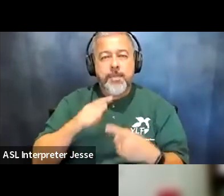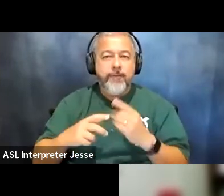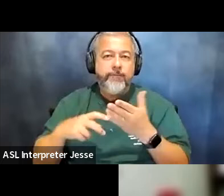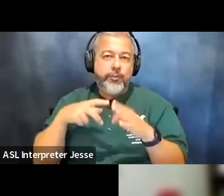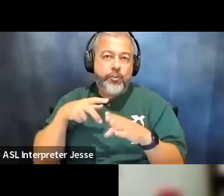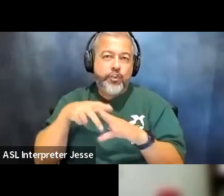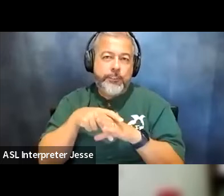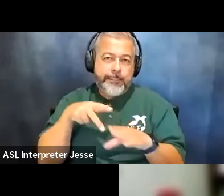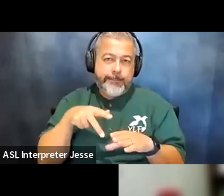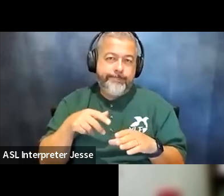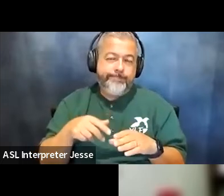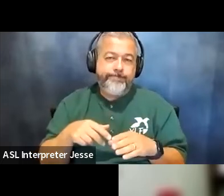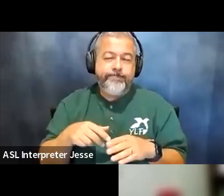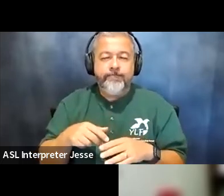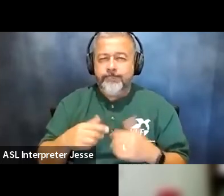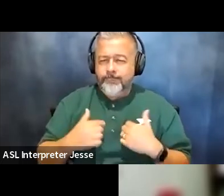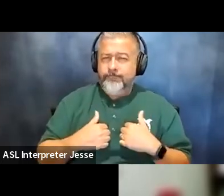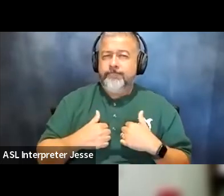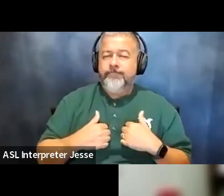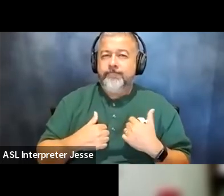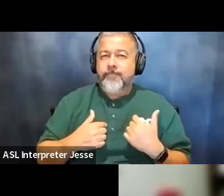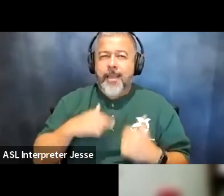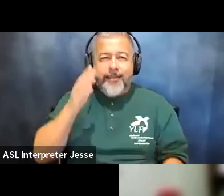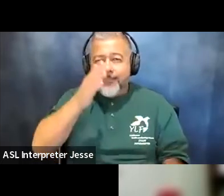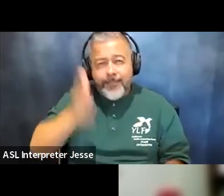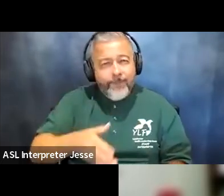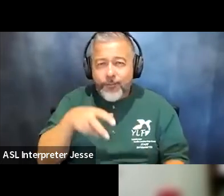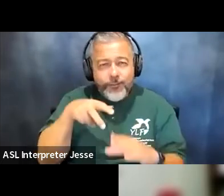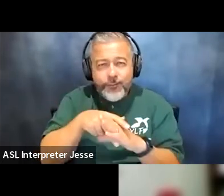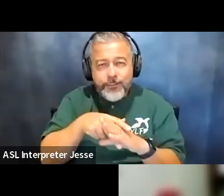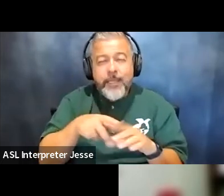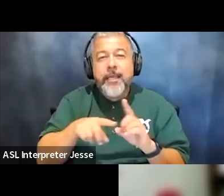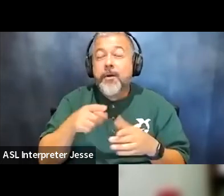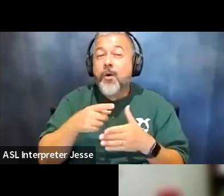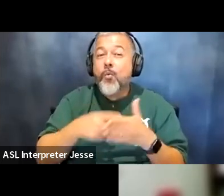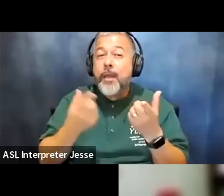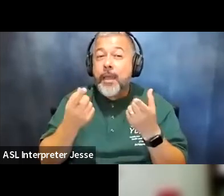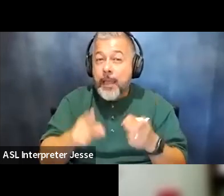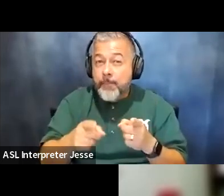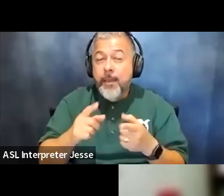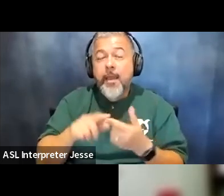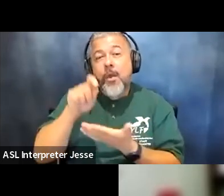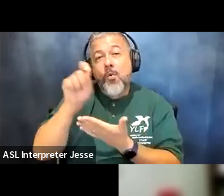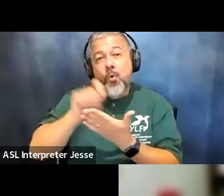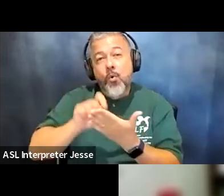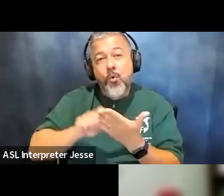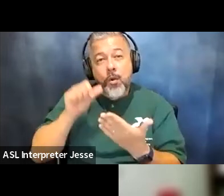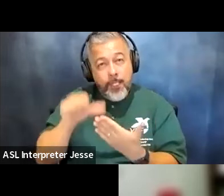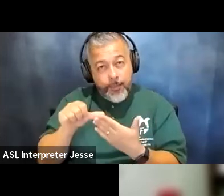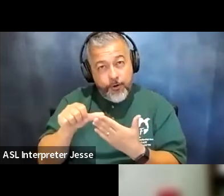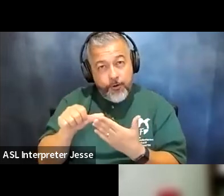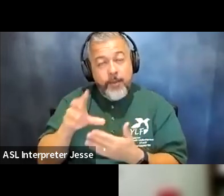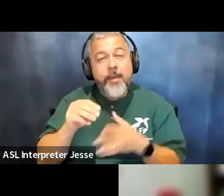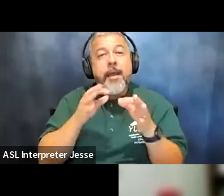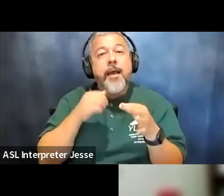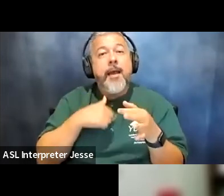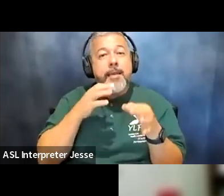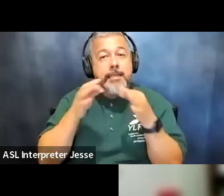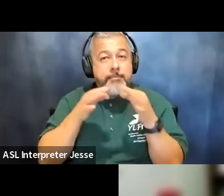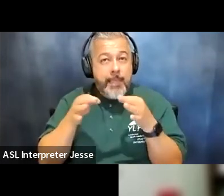and so i would never cheat but what i did was i wrote out a letter and kind of explained um